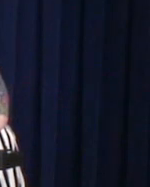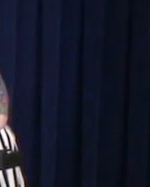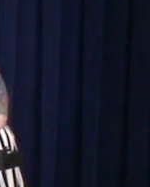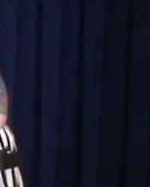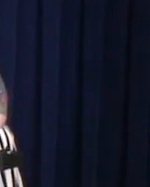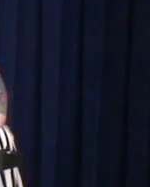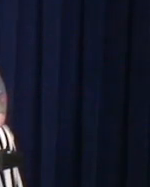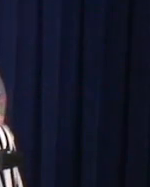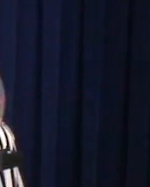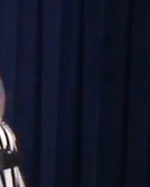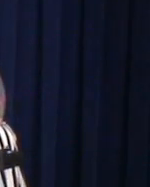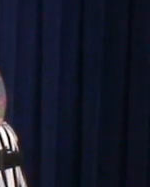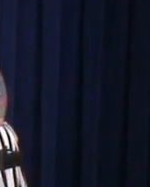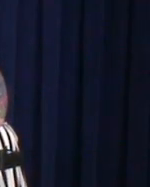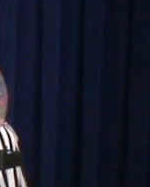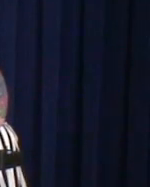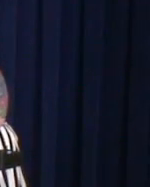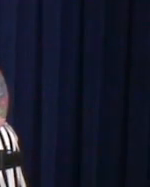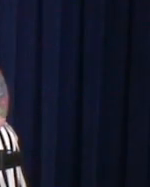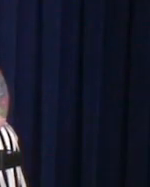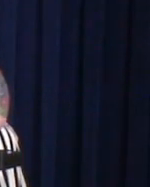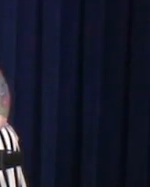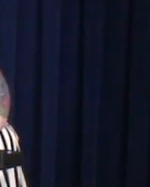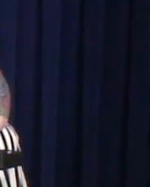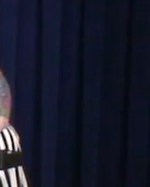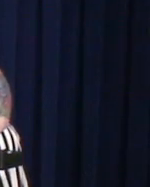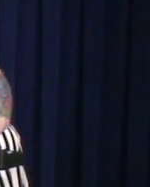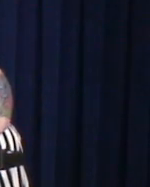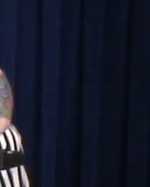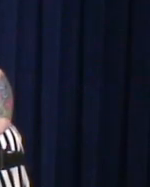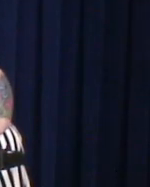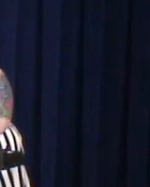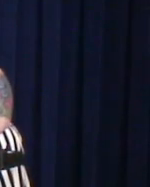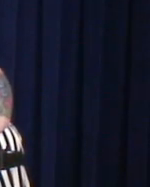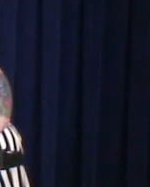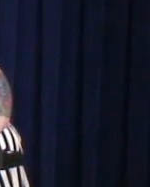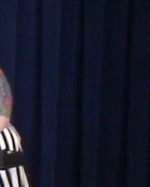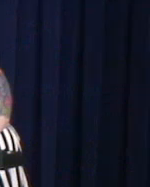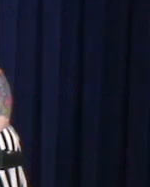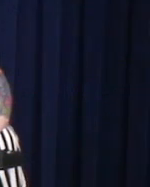My love, my love, my love, my love.